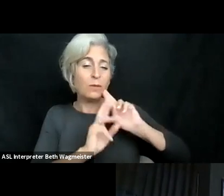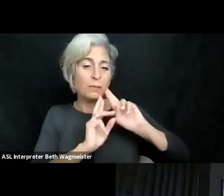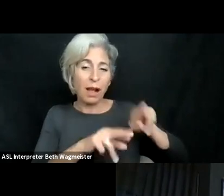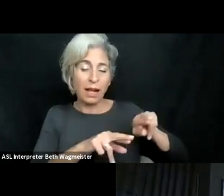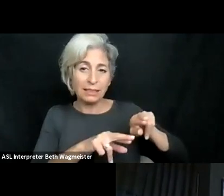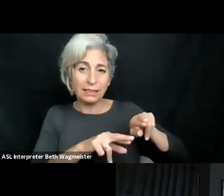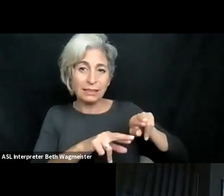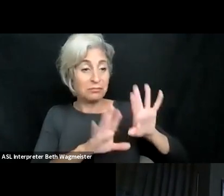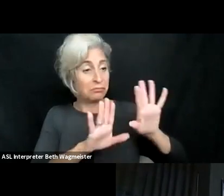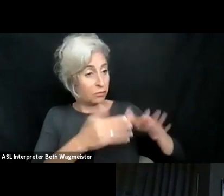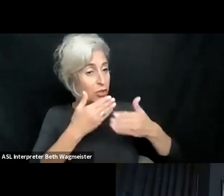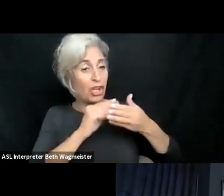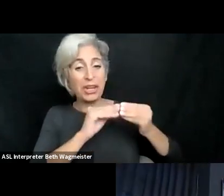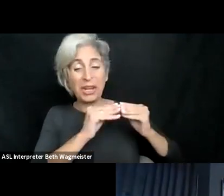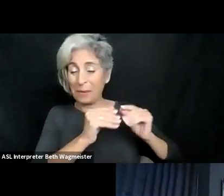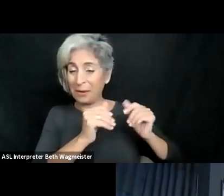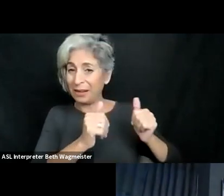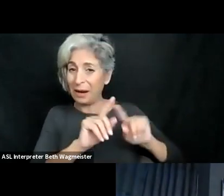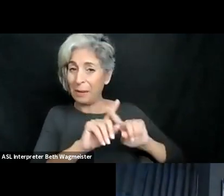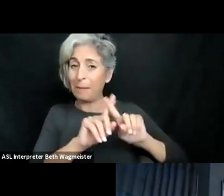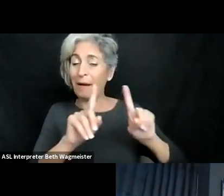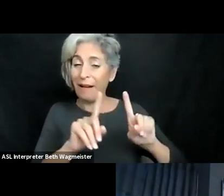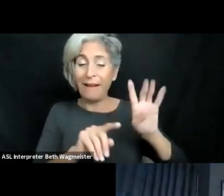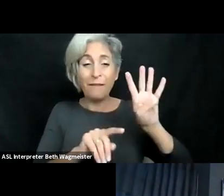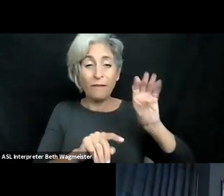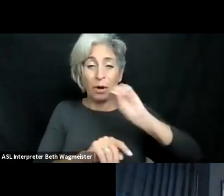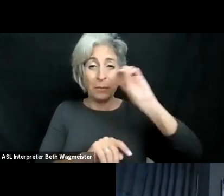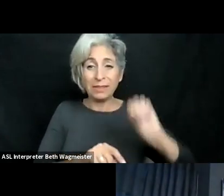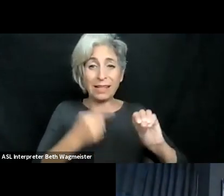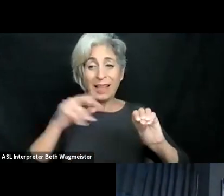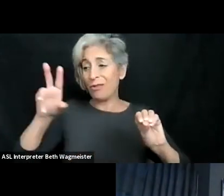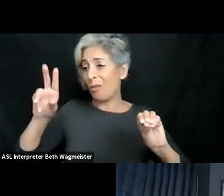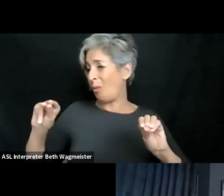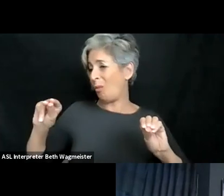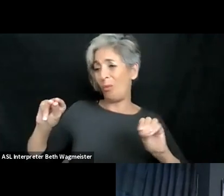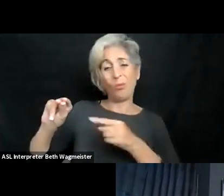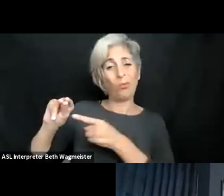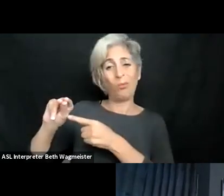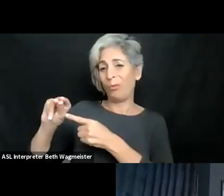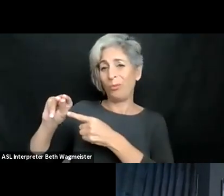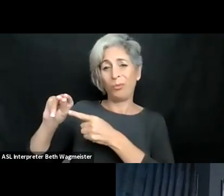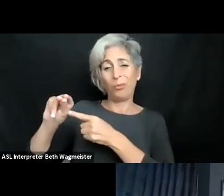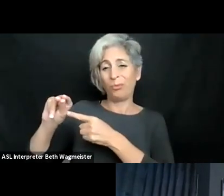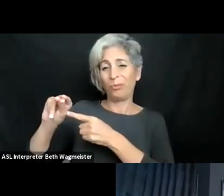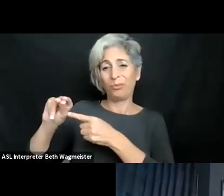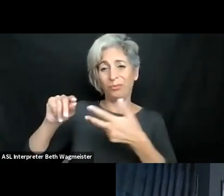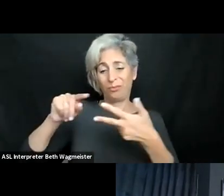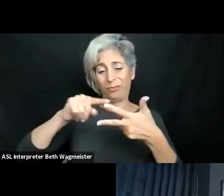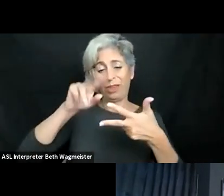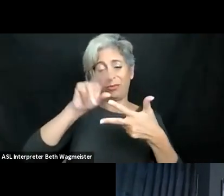courses on accessibility? We've had a total of 158 respondents, which is not bad. And 40%